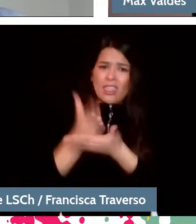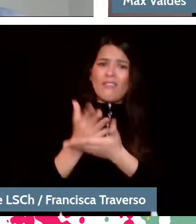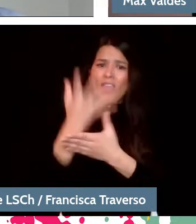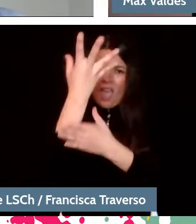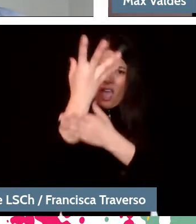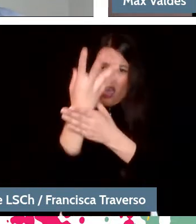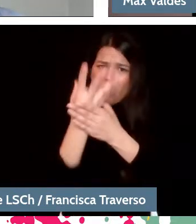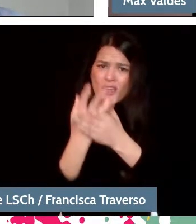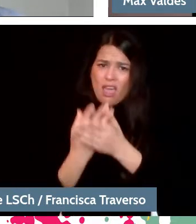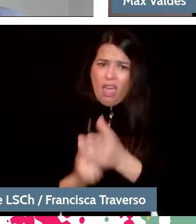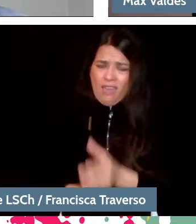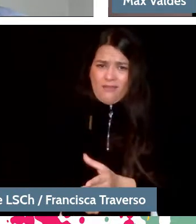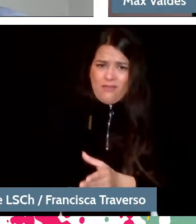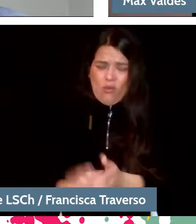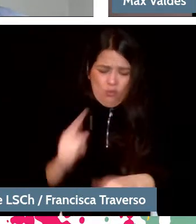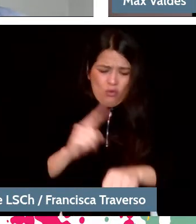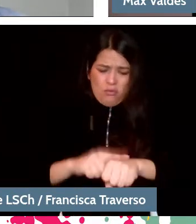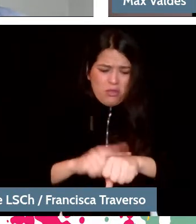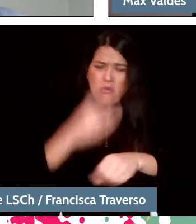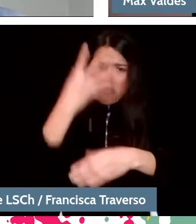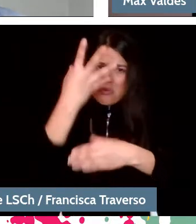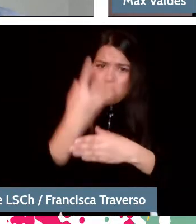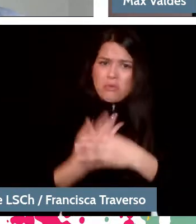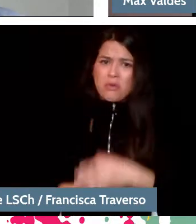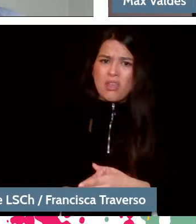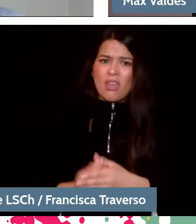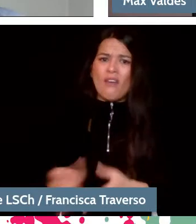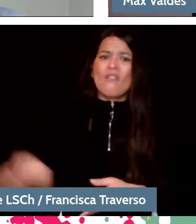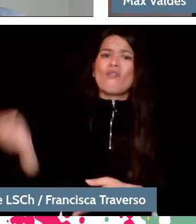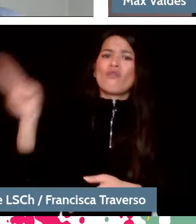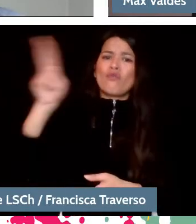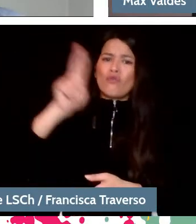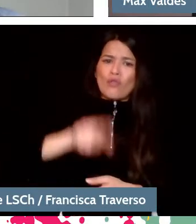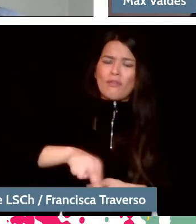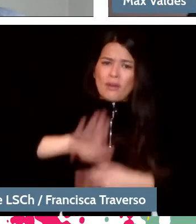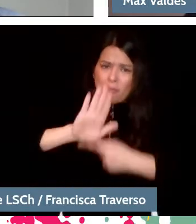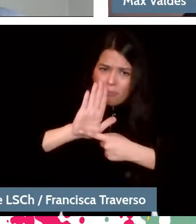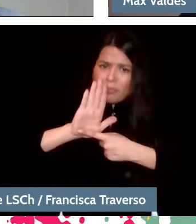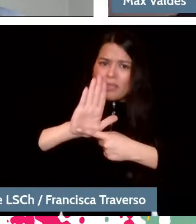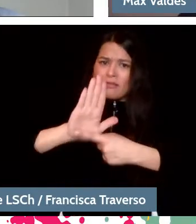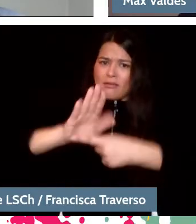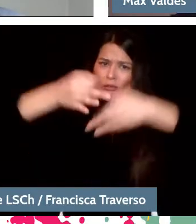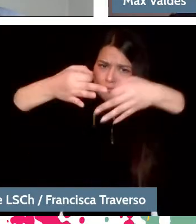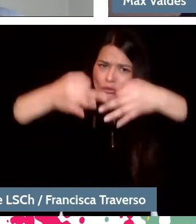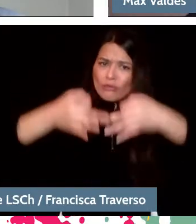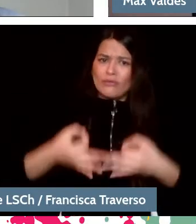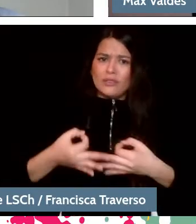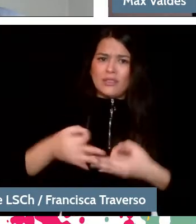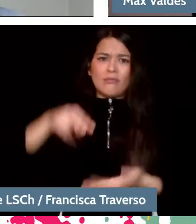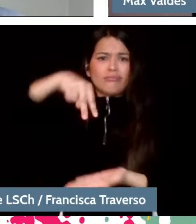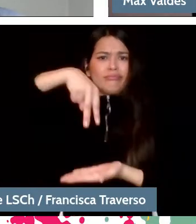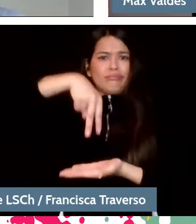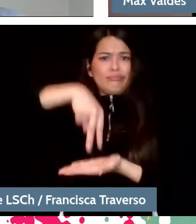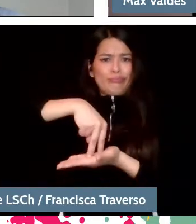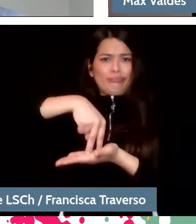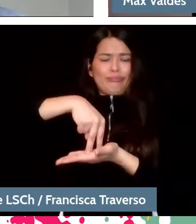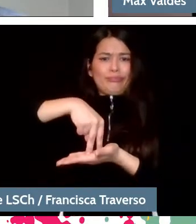that we should all return to the stage and that this has been a difficult period, but now, thank God, we are overcoming it.